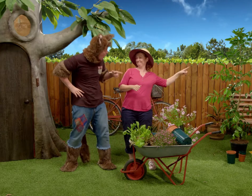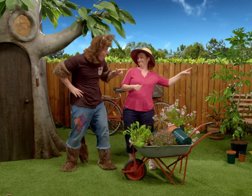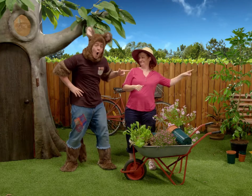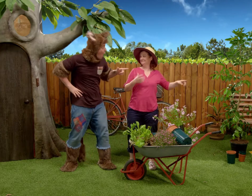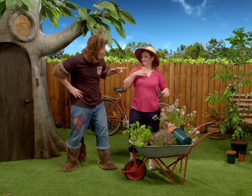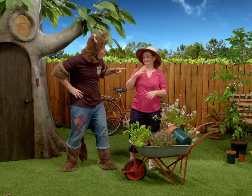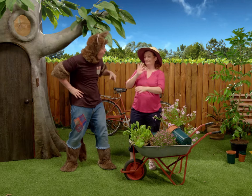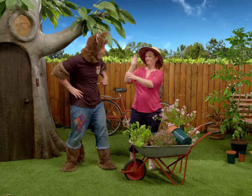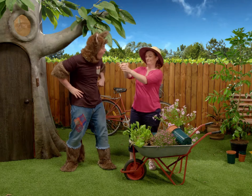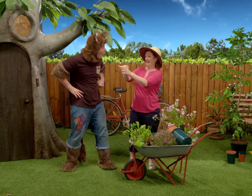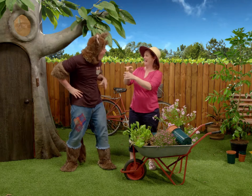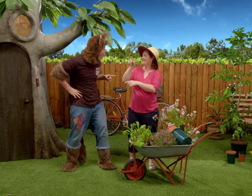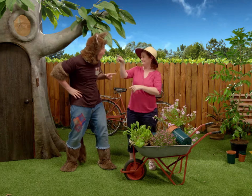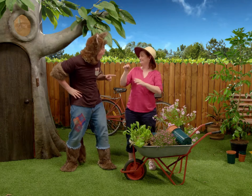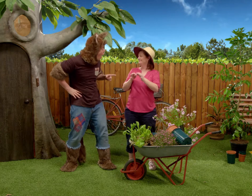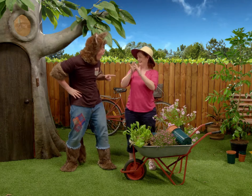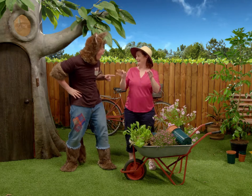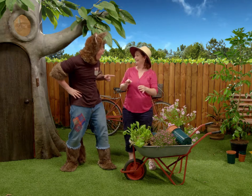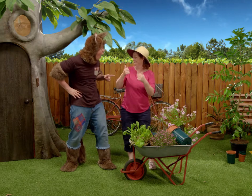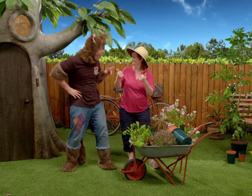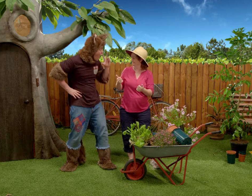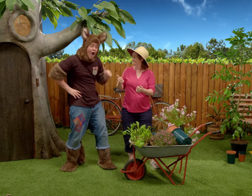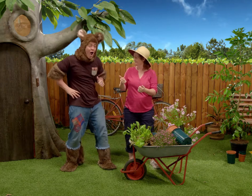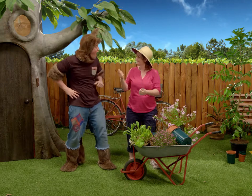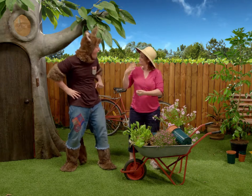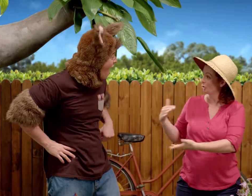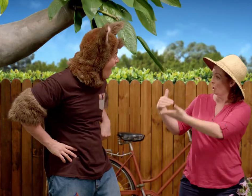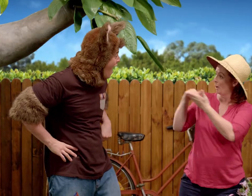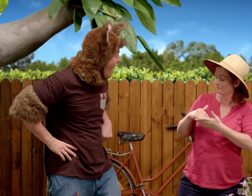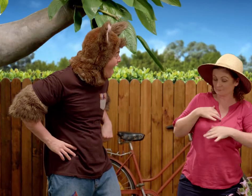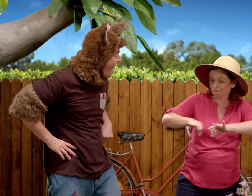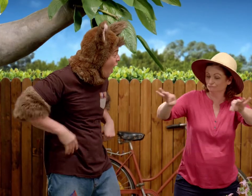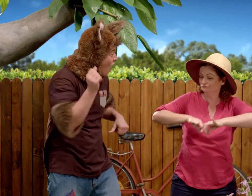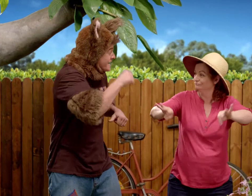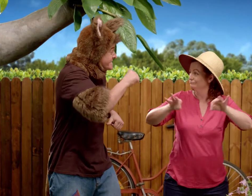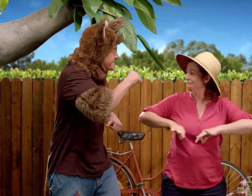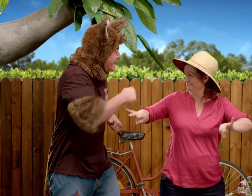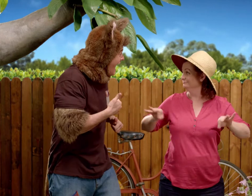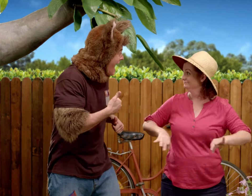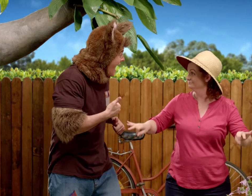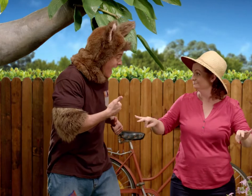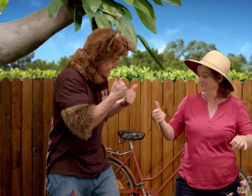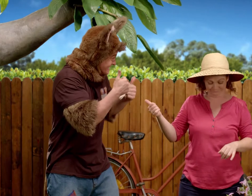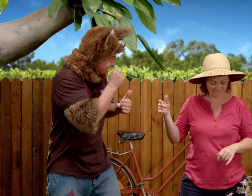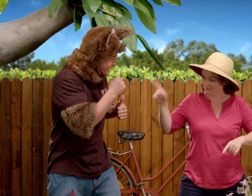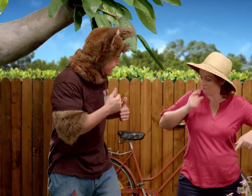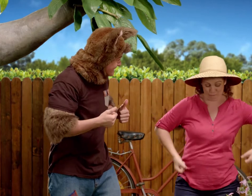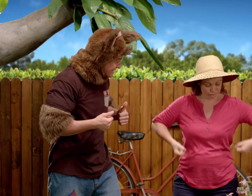We need to plant some of these things in the garden. Can you help me please? Oh yes.